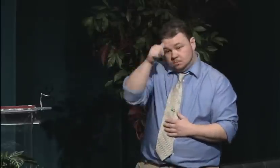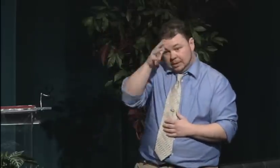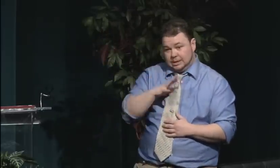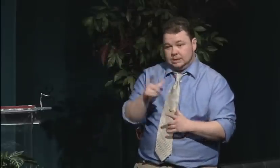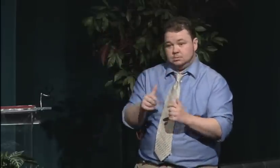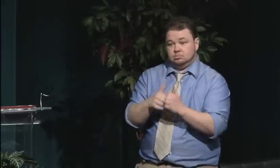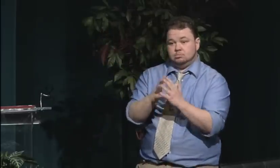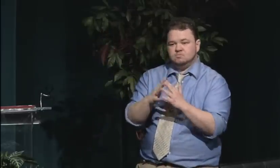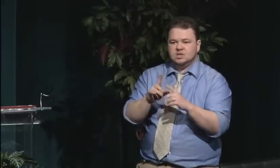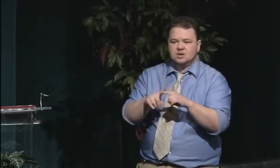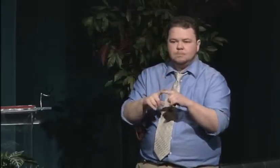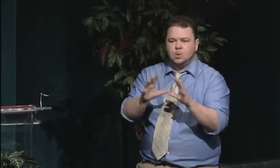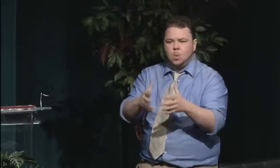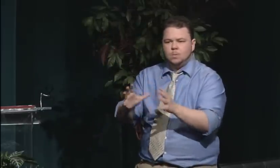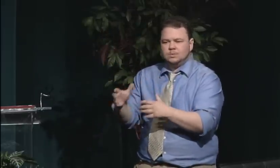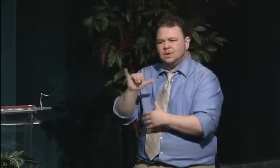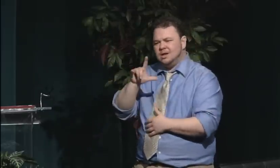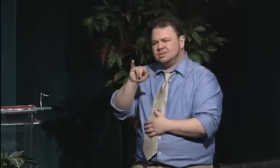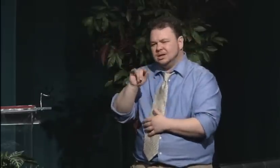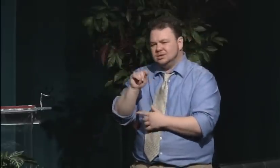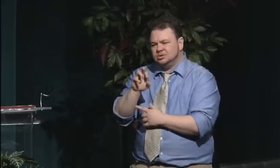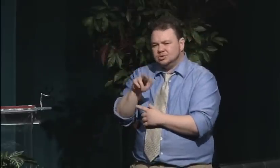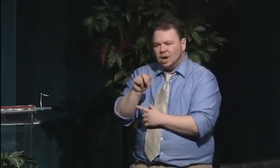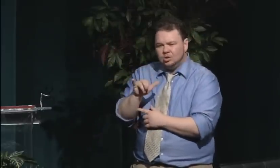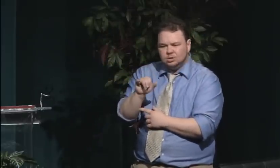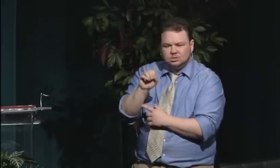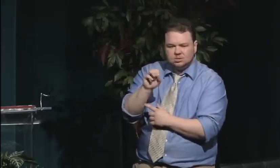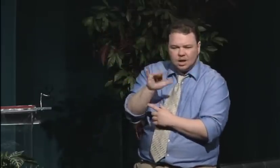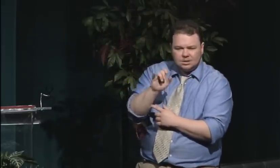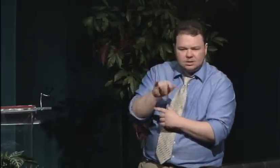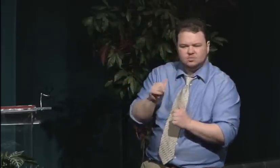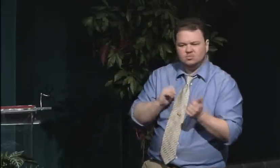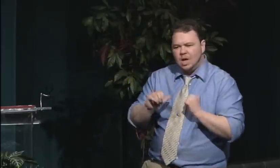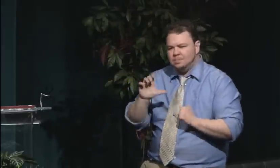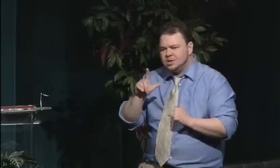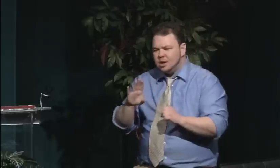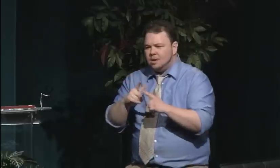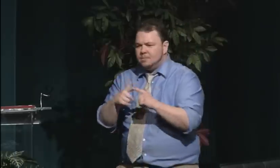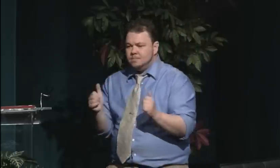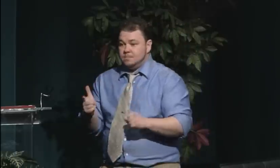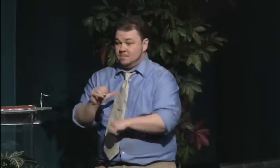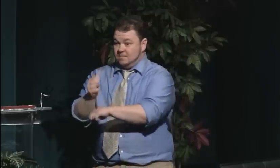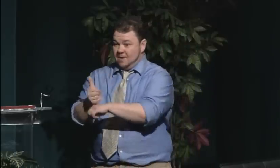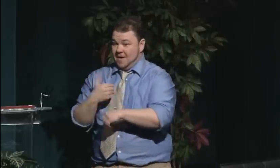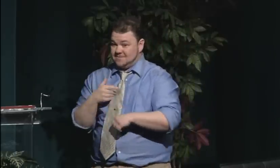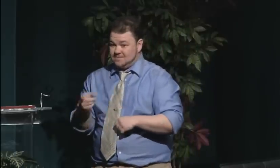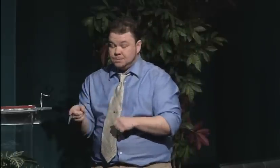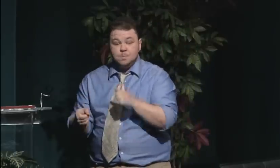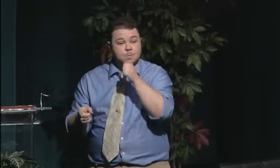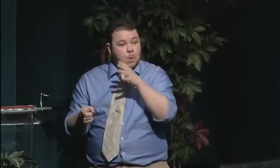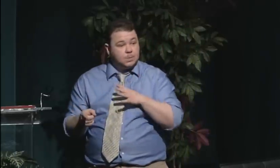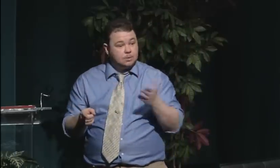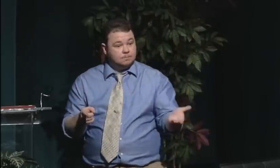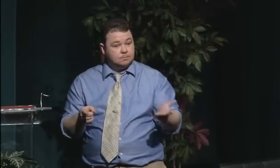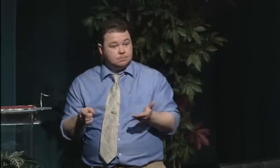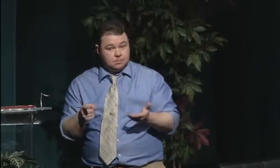that women would be allowed to Gallaudet heretofore. There was a first women who graduated